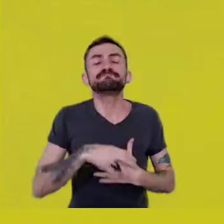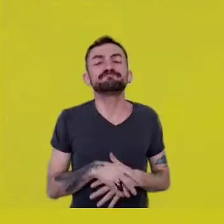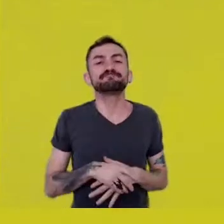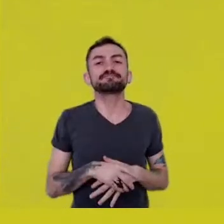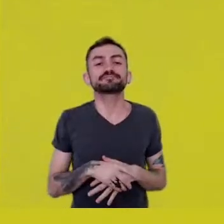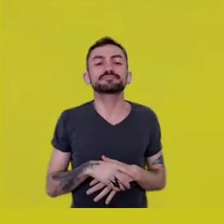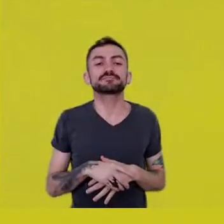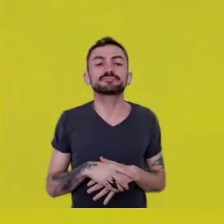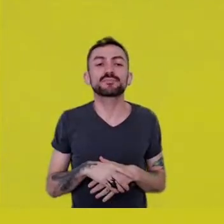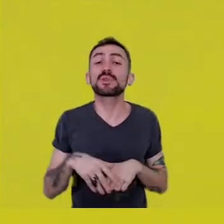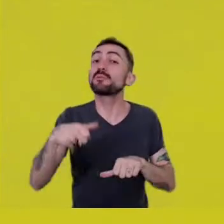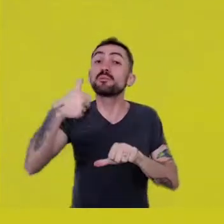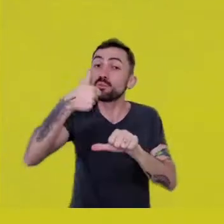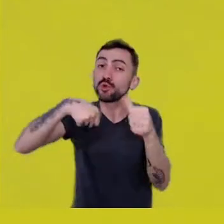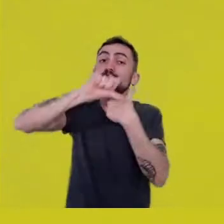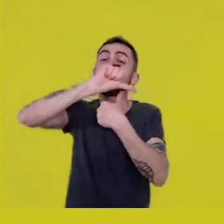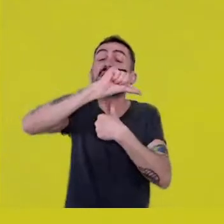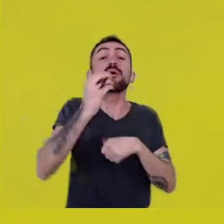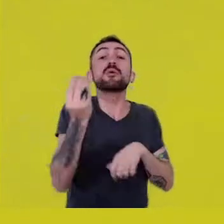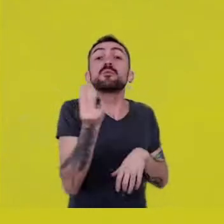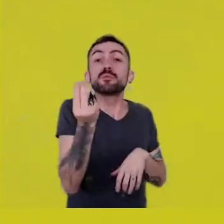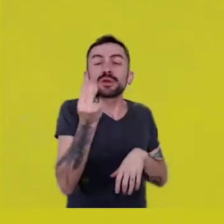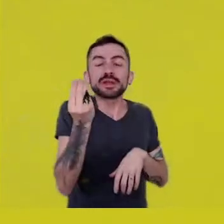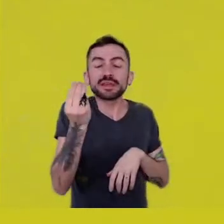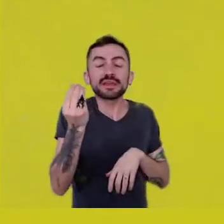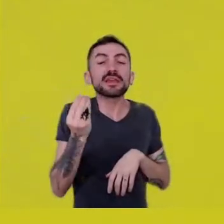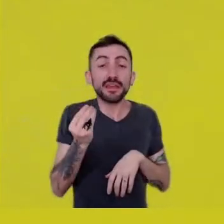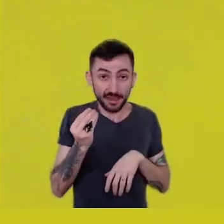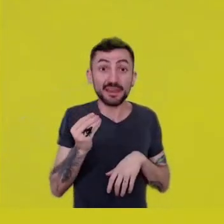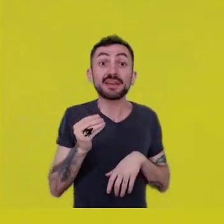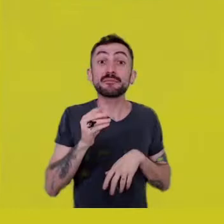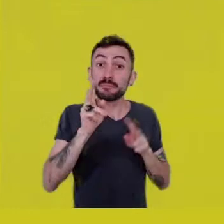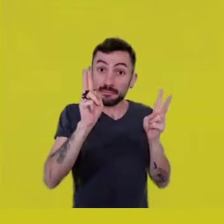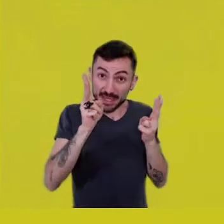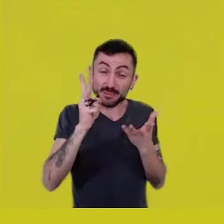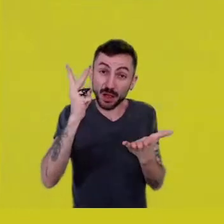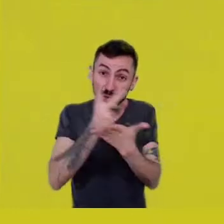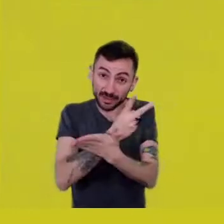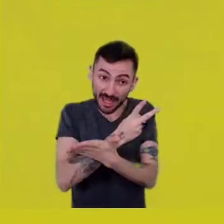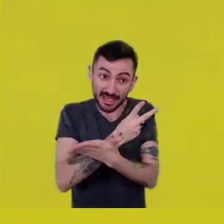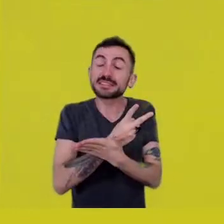It’s a, let’s say, transcendental experience.